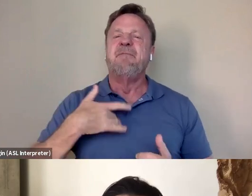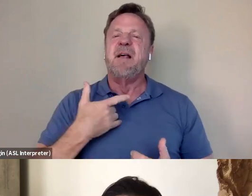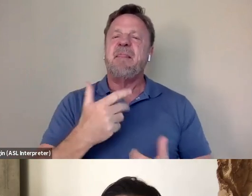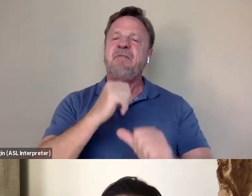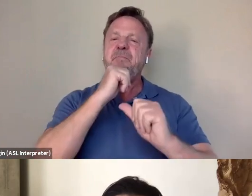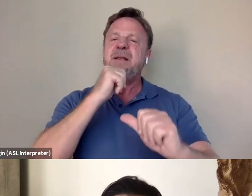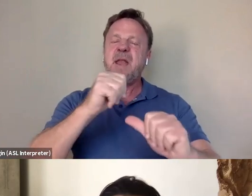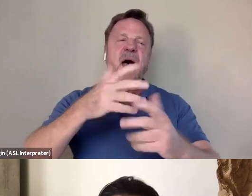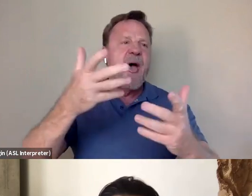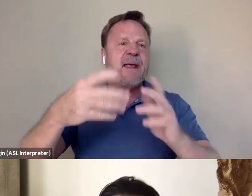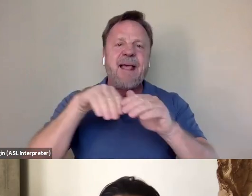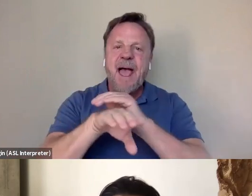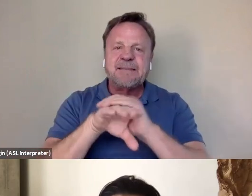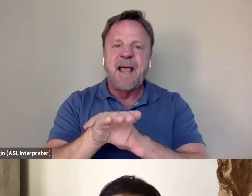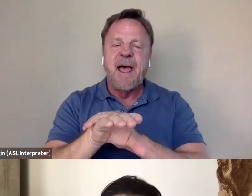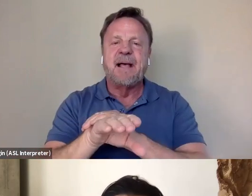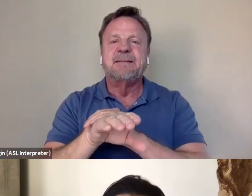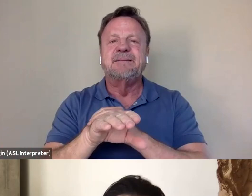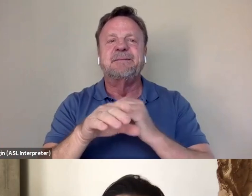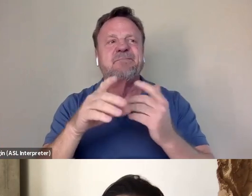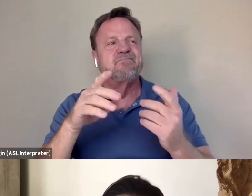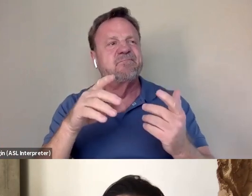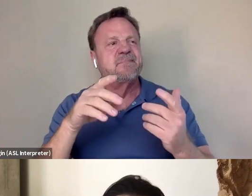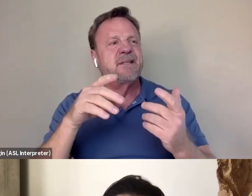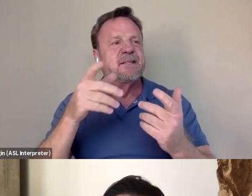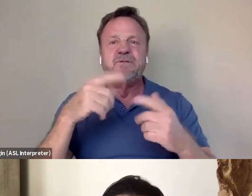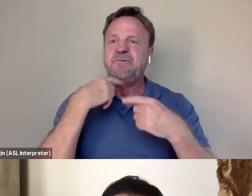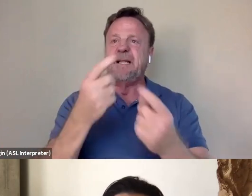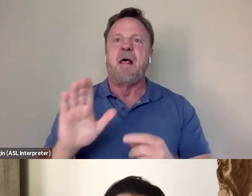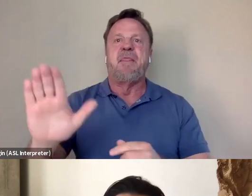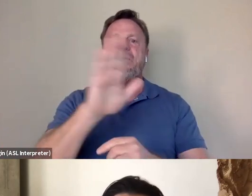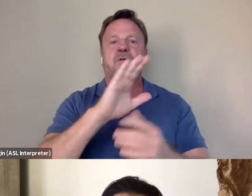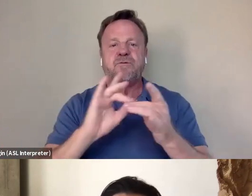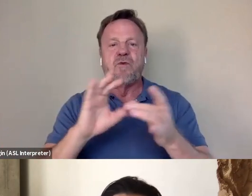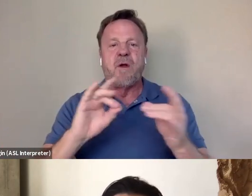this sort of agency to tell their own story. And I think Bruce Lee is a perfect example.